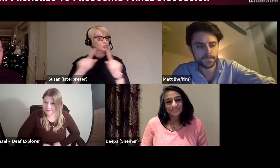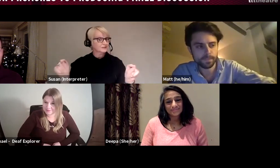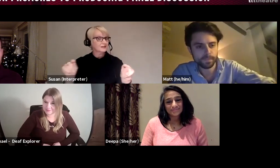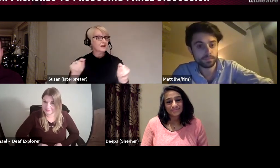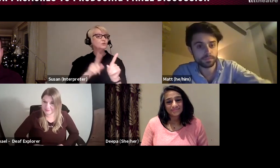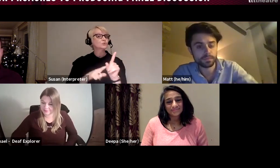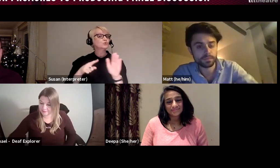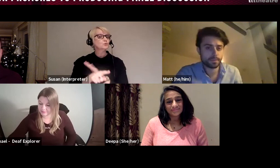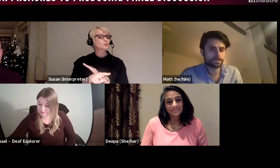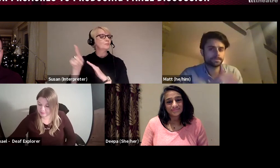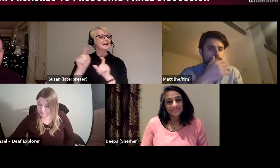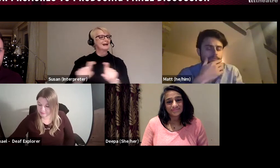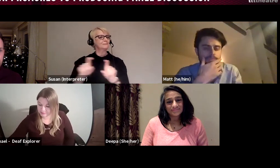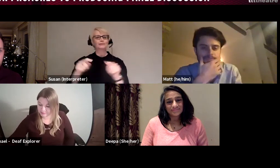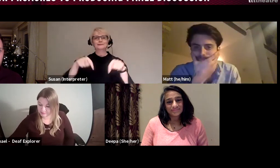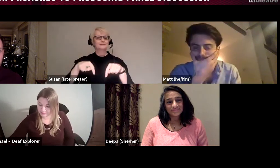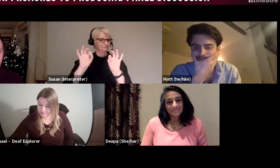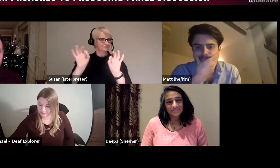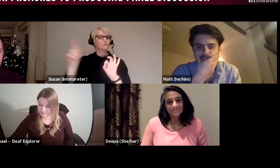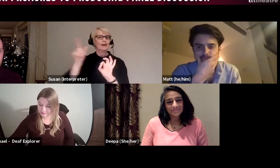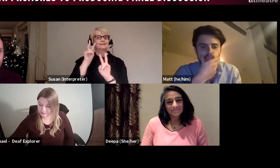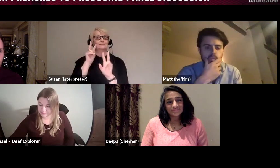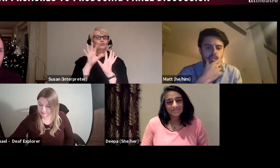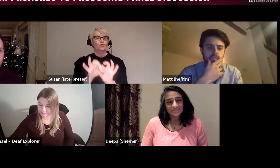so you can join that as well where you'll be able to see the live captions should you require them.